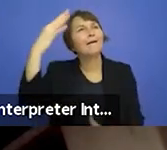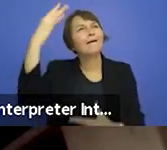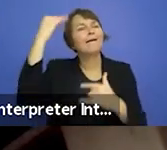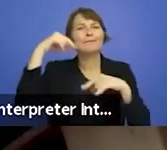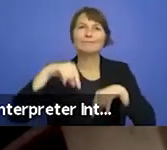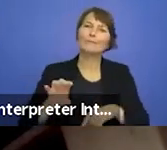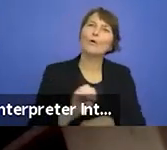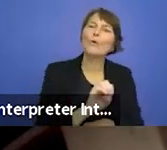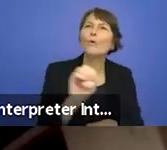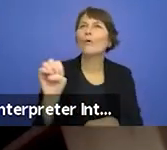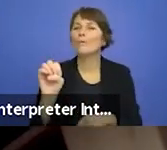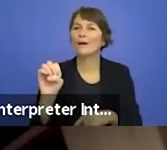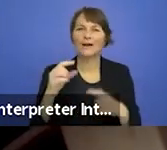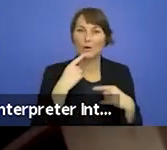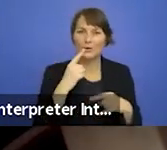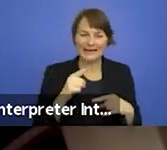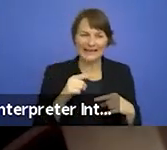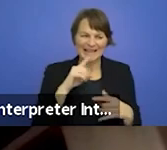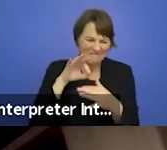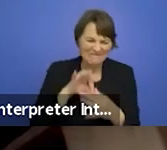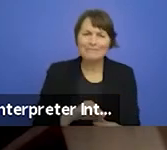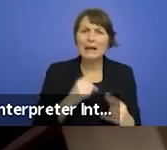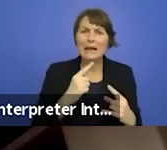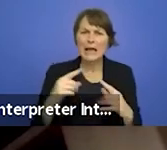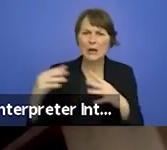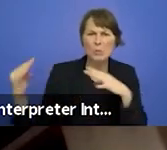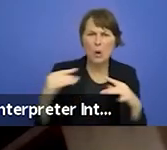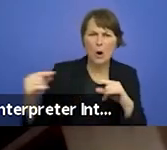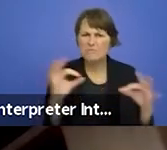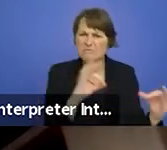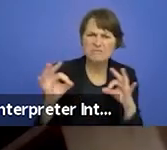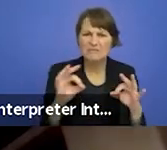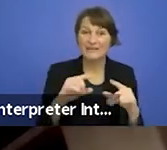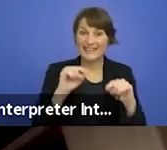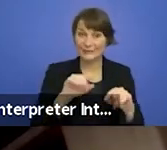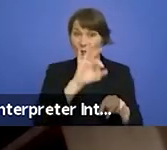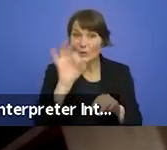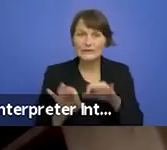atrocities this world has ever seen ? The answer is of course entirely subjective ever-changing